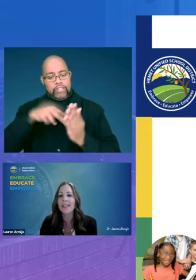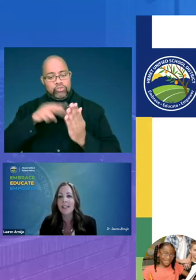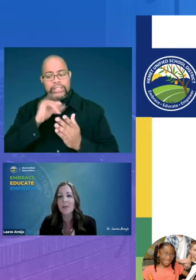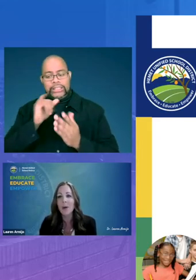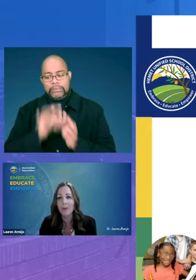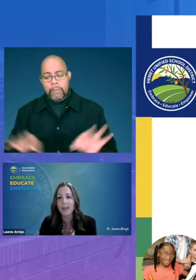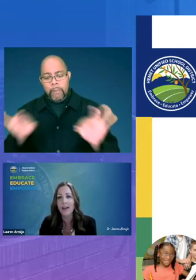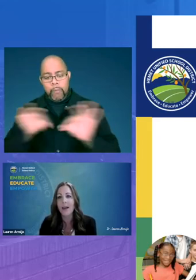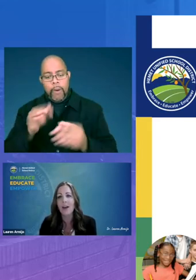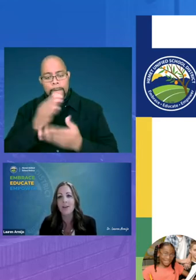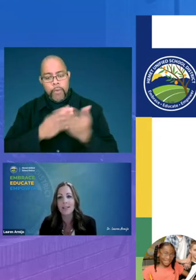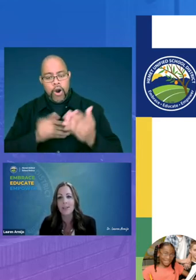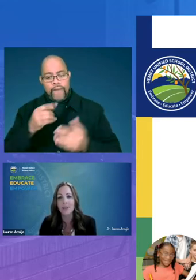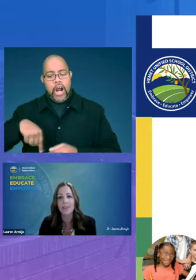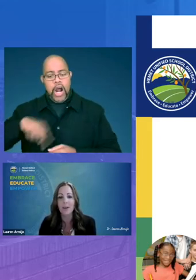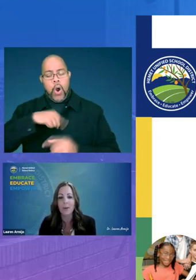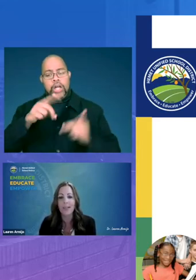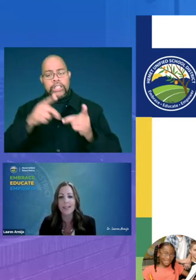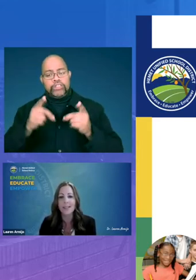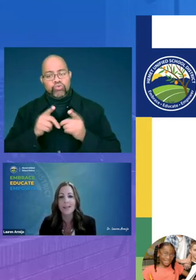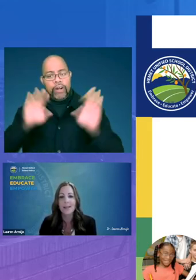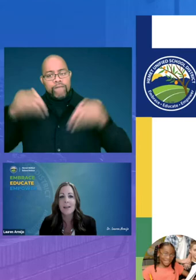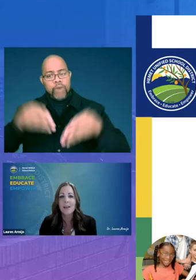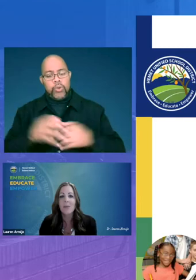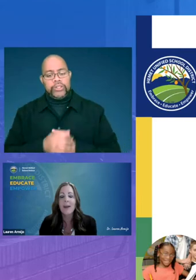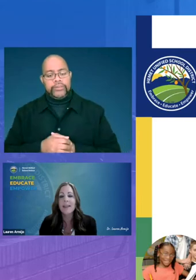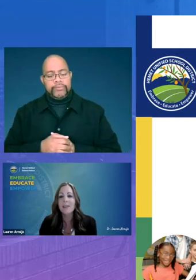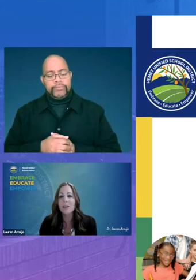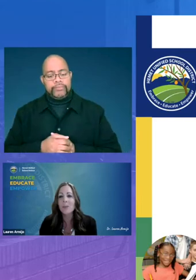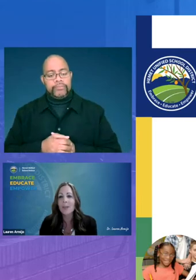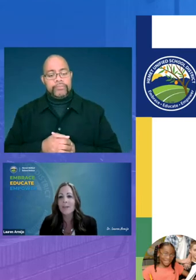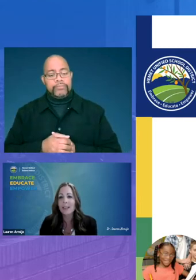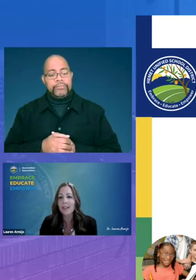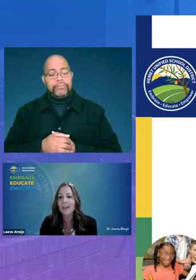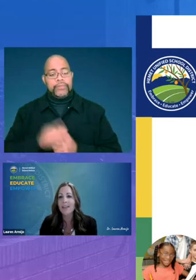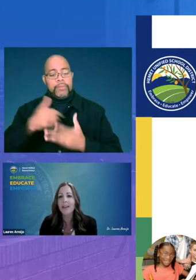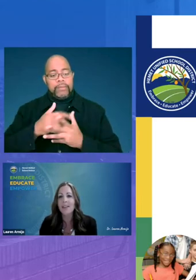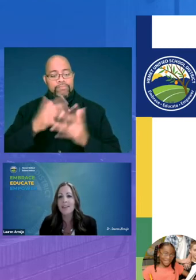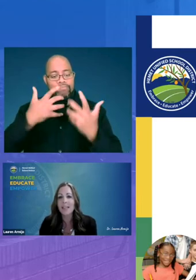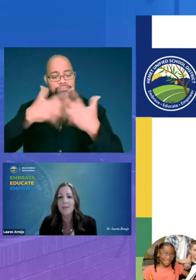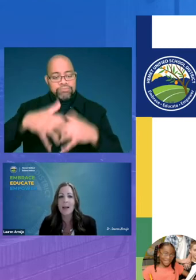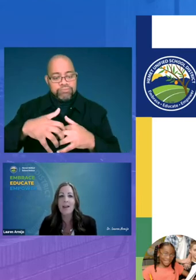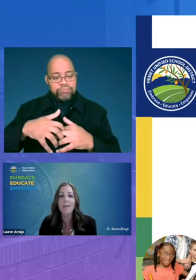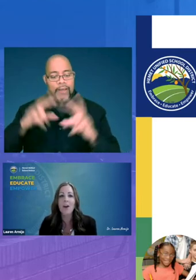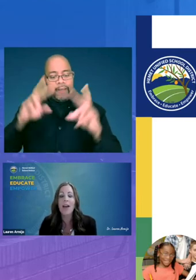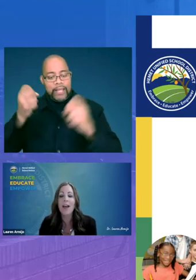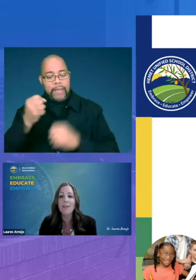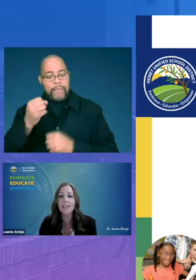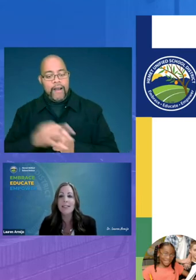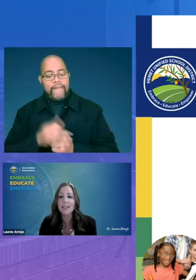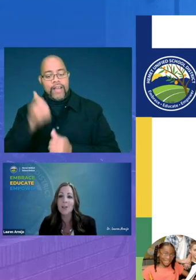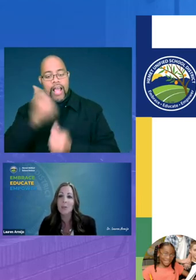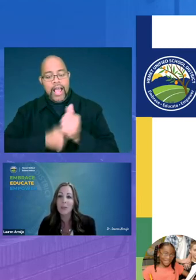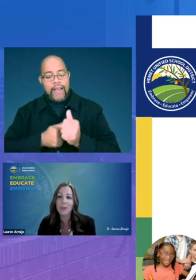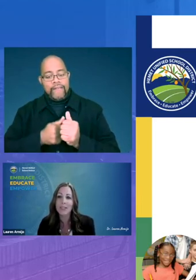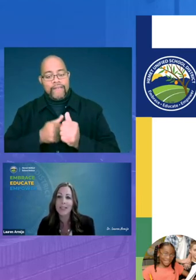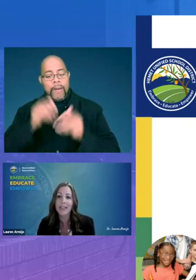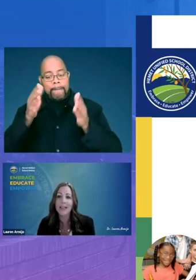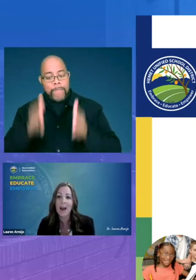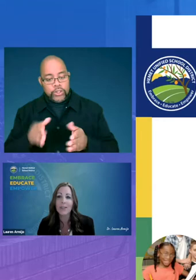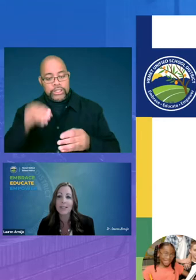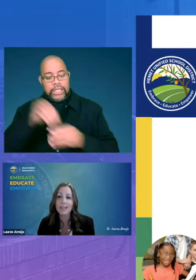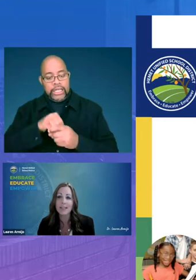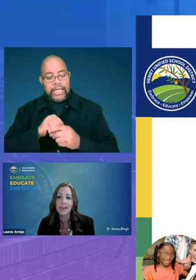component of our district's focus by interweaving the theme of every single person in our system